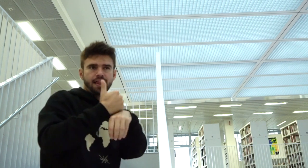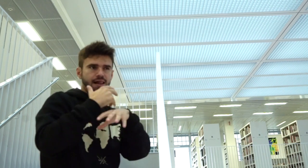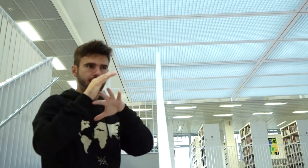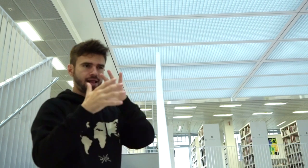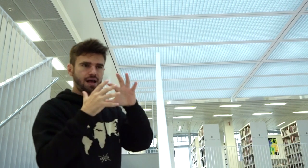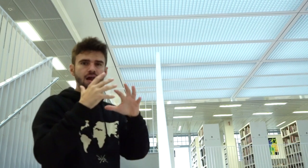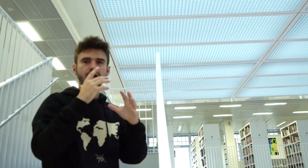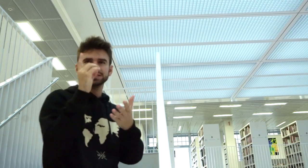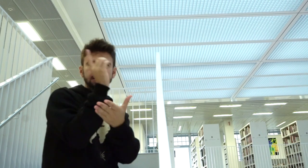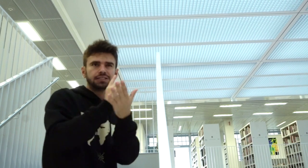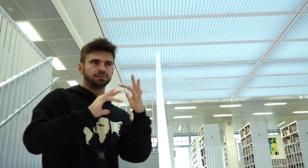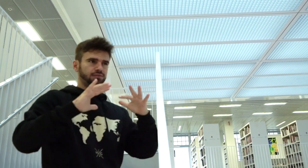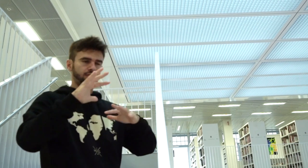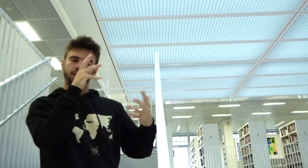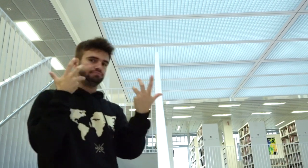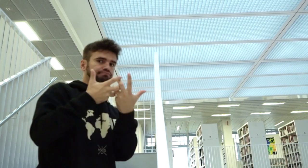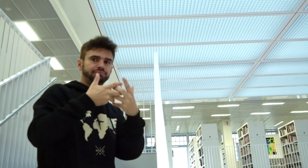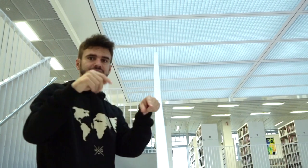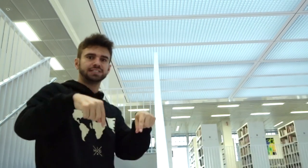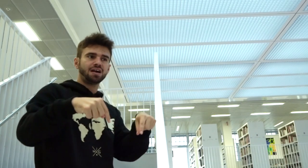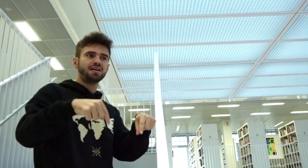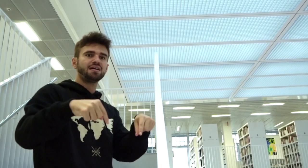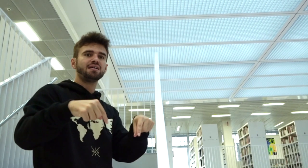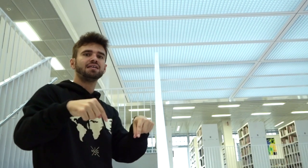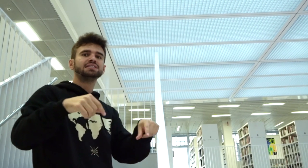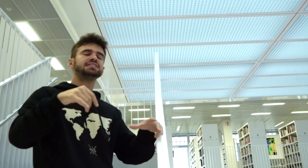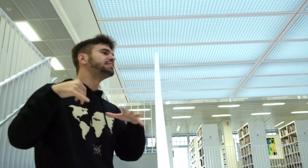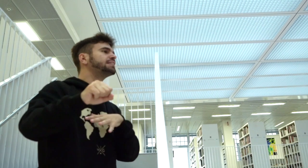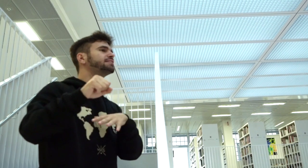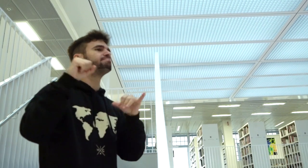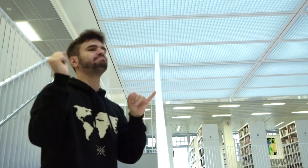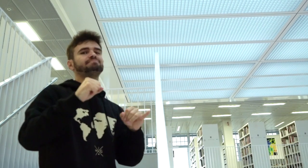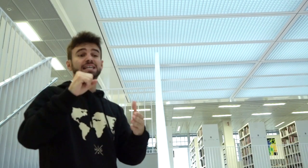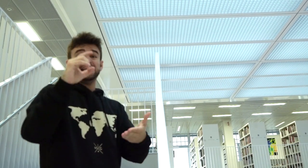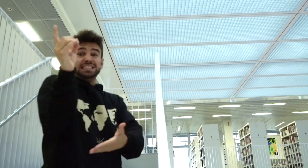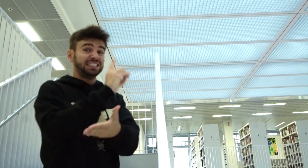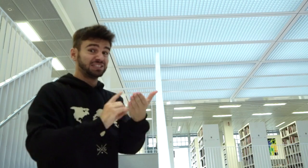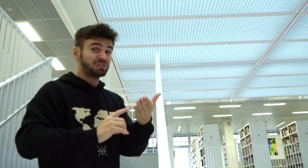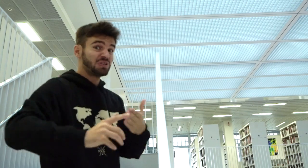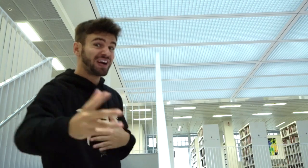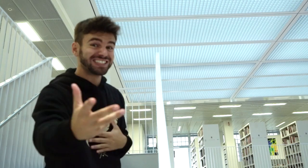They all loved the design they came up with. What was the design?